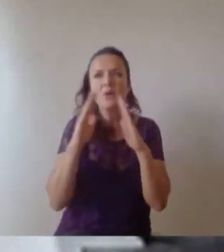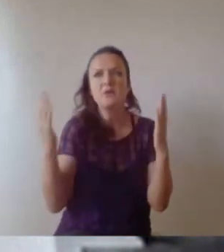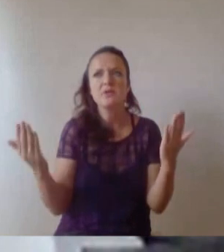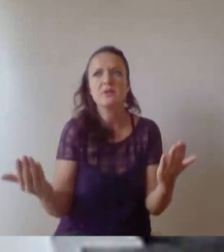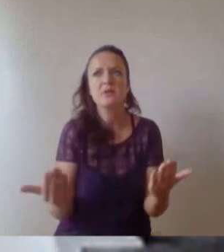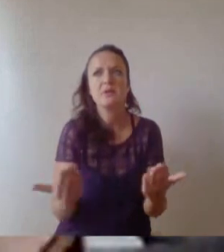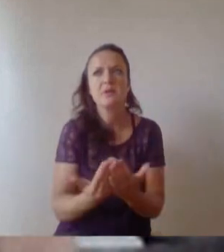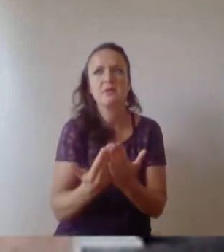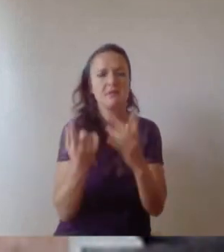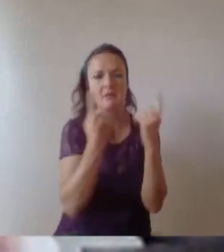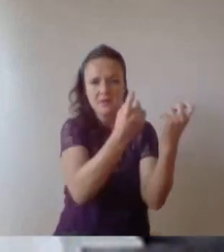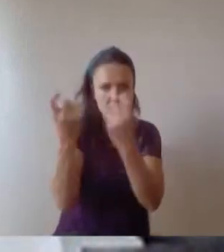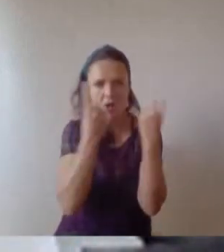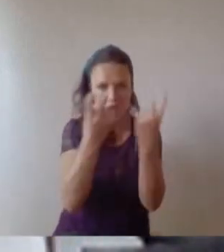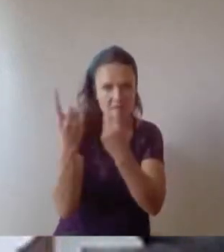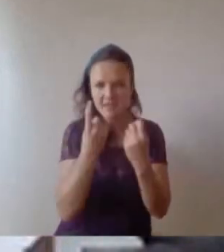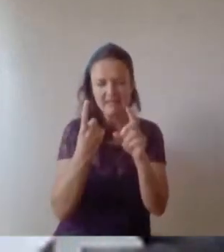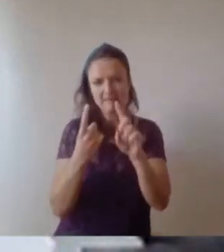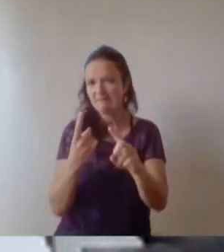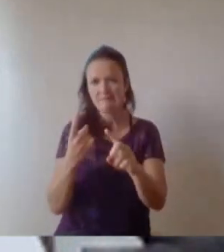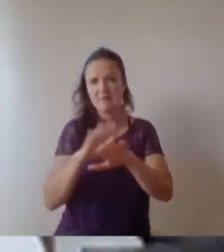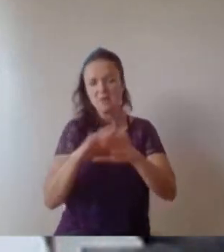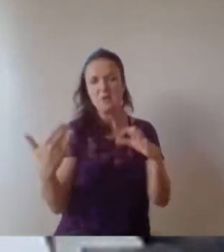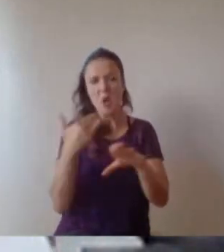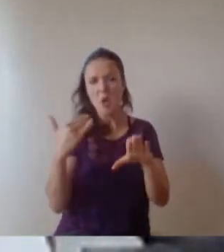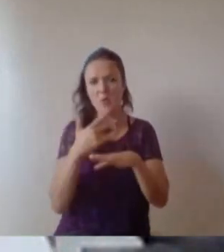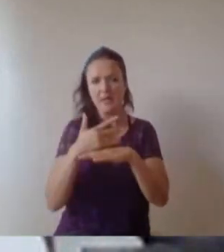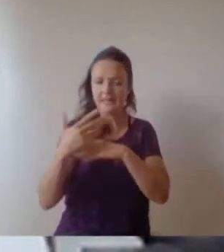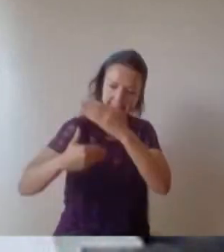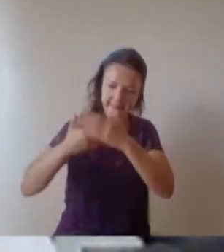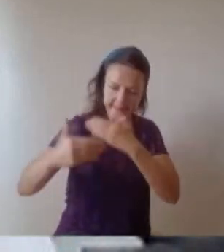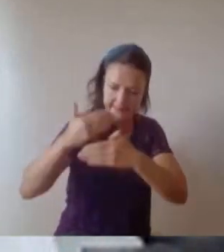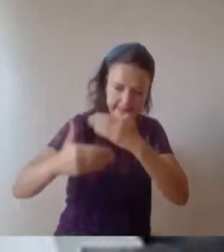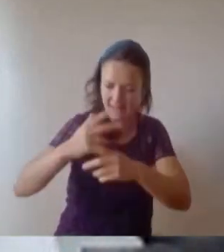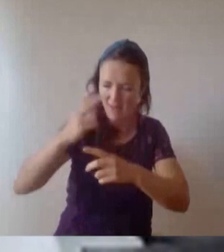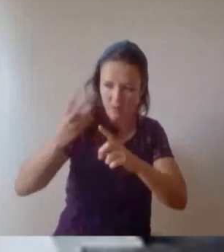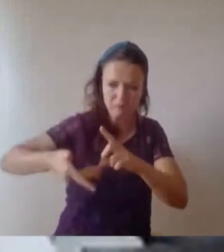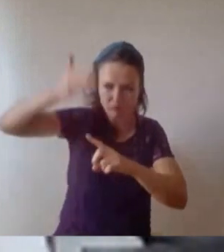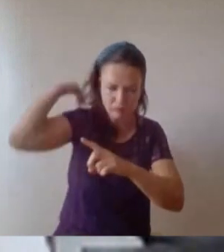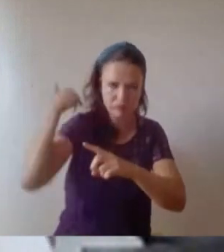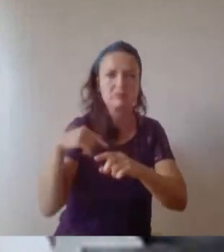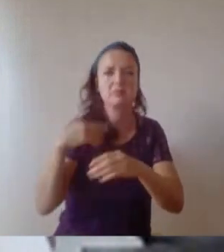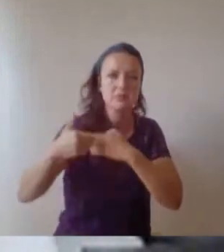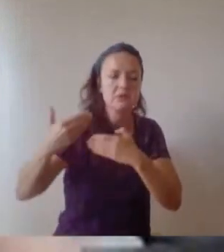devices, tiny devices, and an old way of searching and to be frank the only thing we've fundamentally changed for consumers is we've shrunk